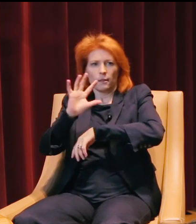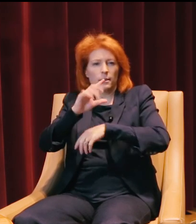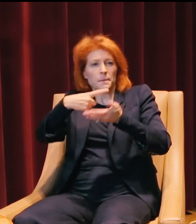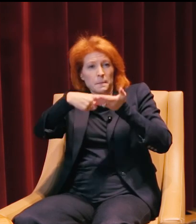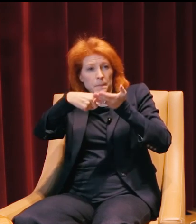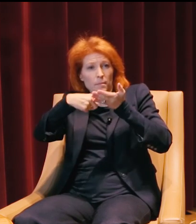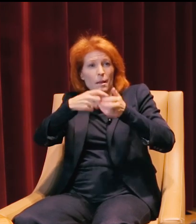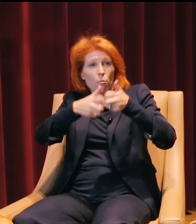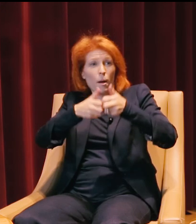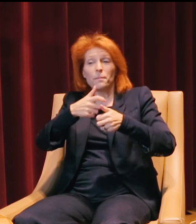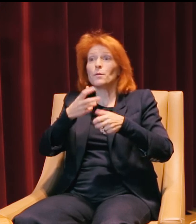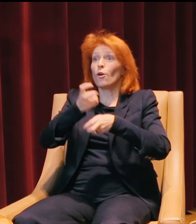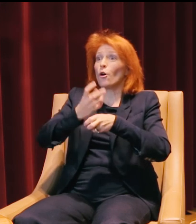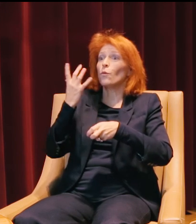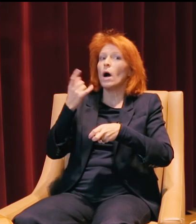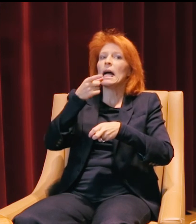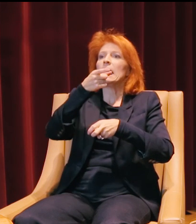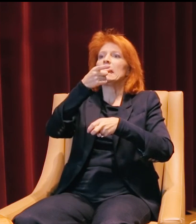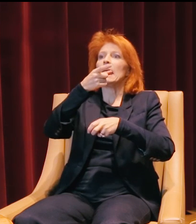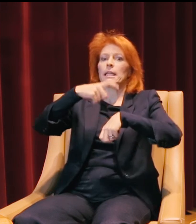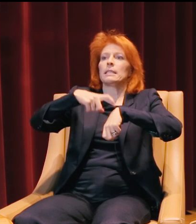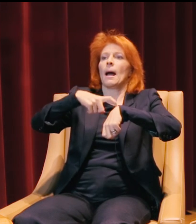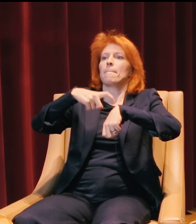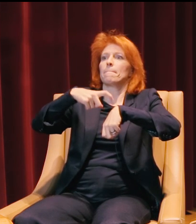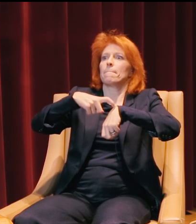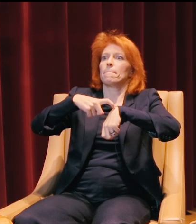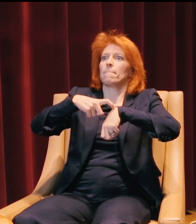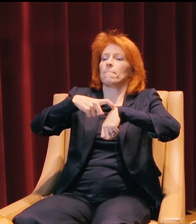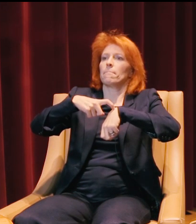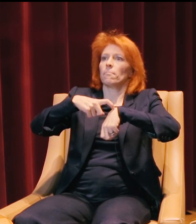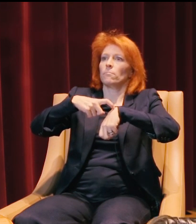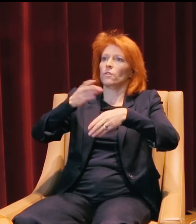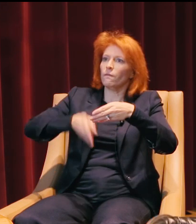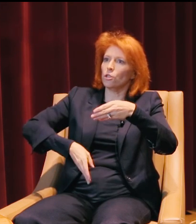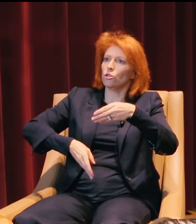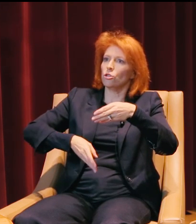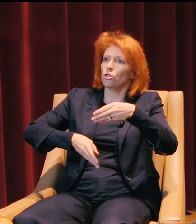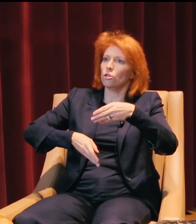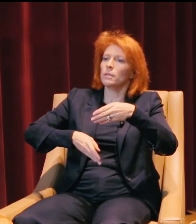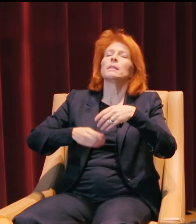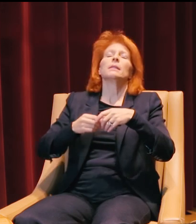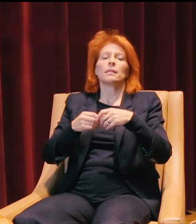Which was difficult because he was under a timeline, he was under a restriction to get it completed.